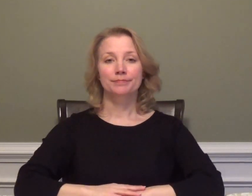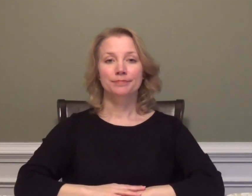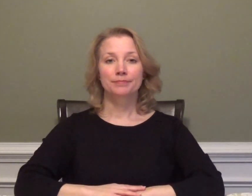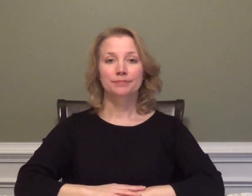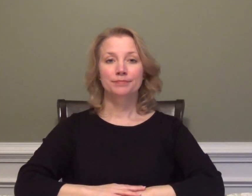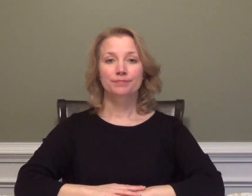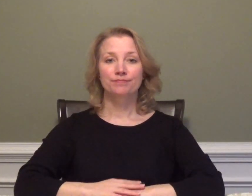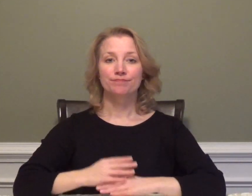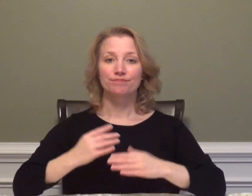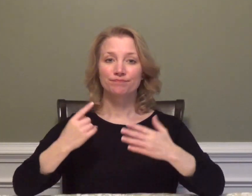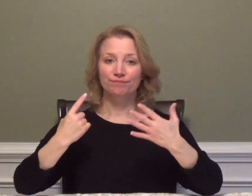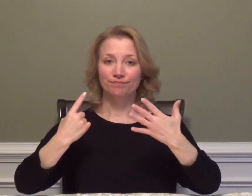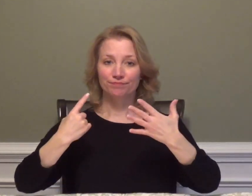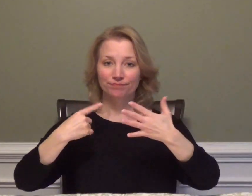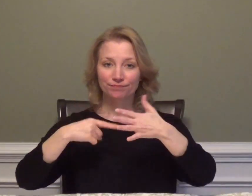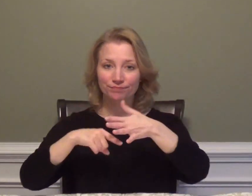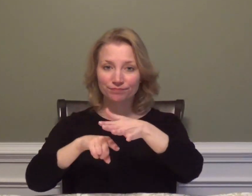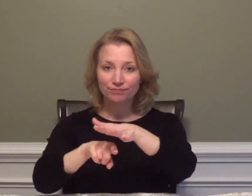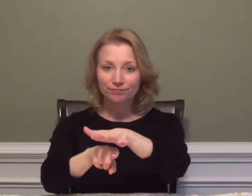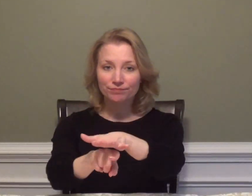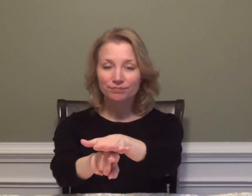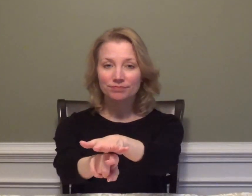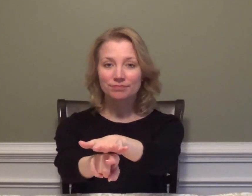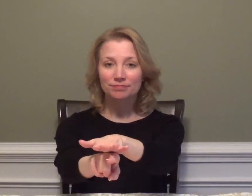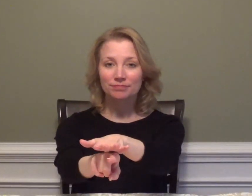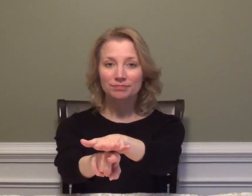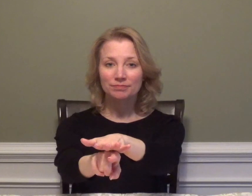ONE IN A CROWD